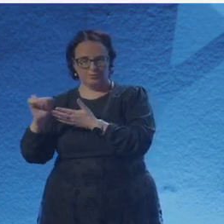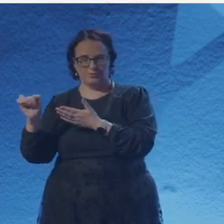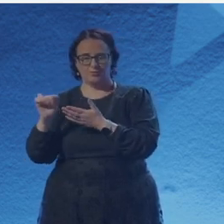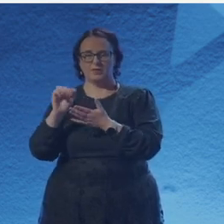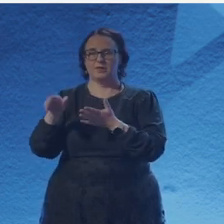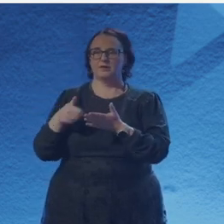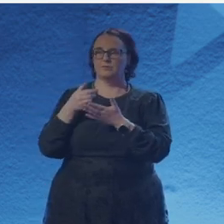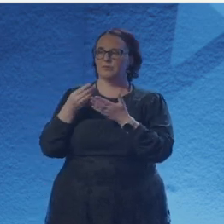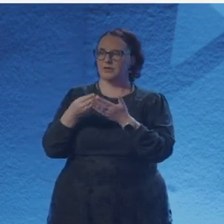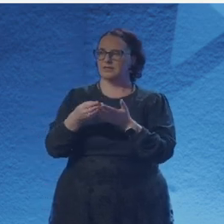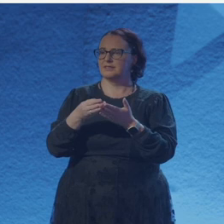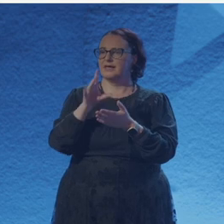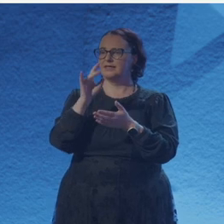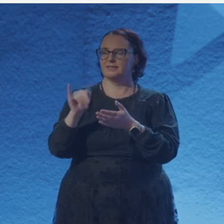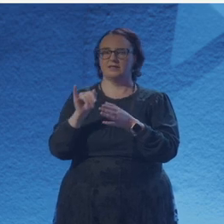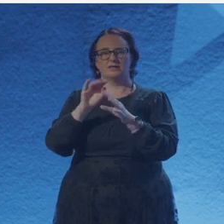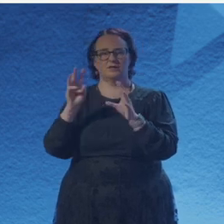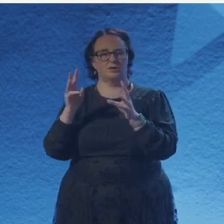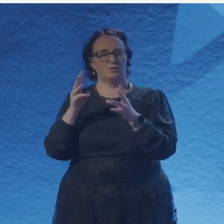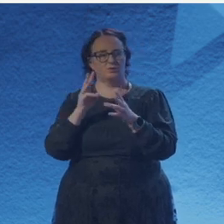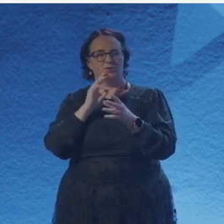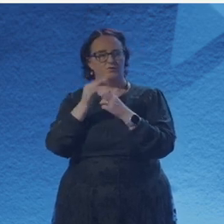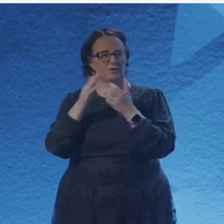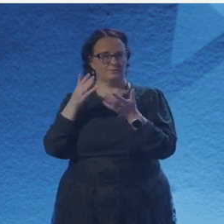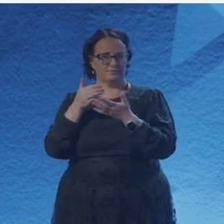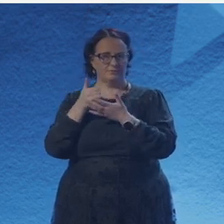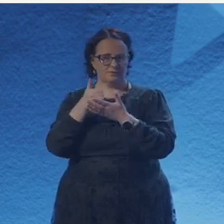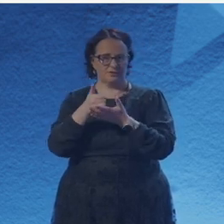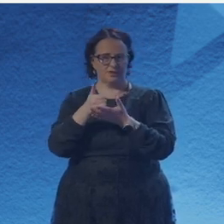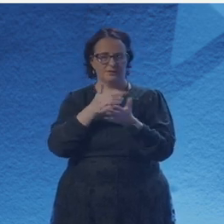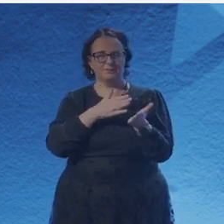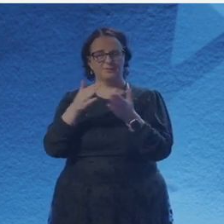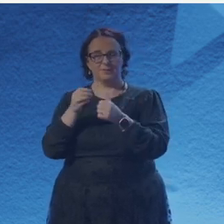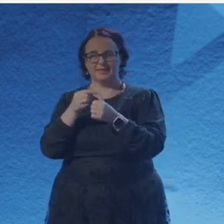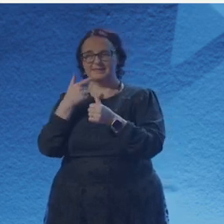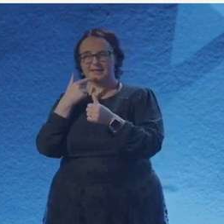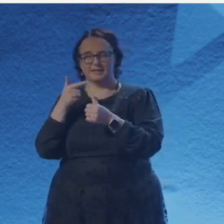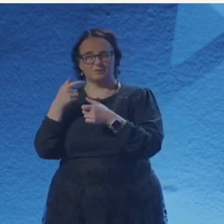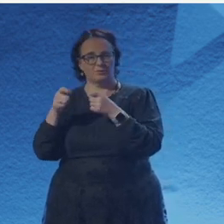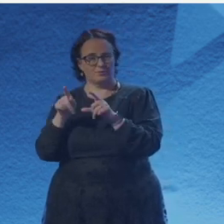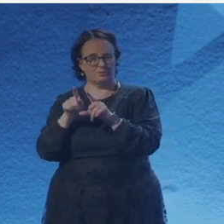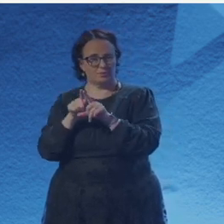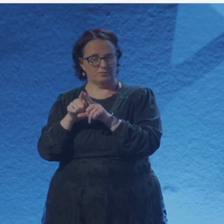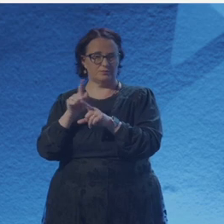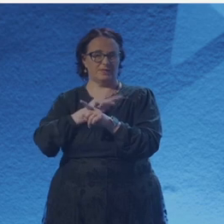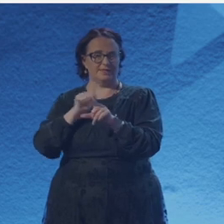and the Eyes of Isaac Newton in 2017. Other works include verse biographies of William Rowan Hamilton and Erwin